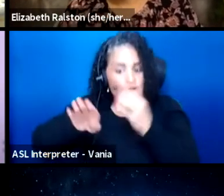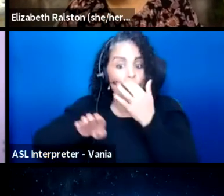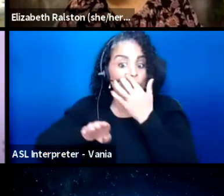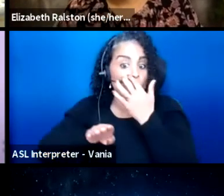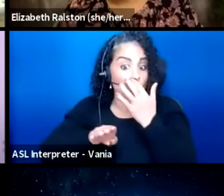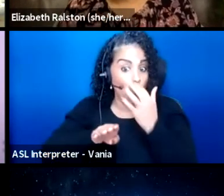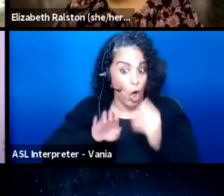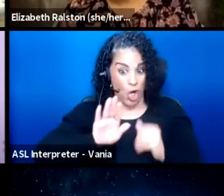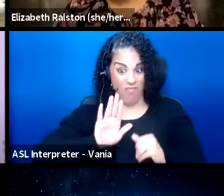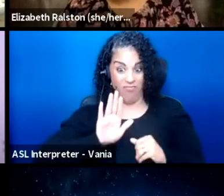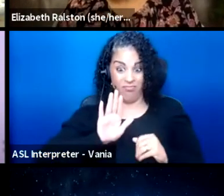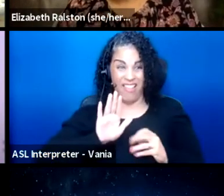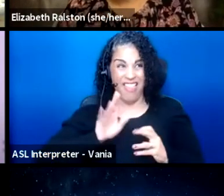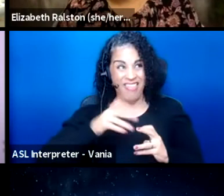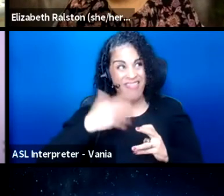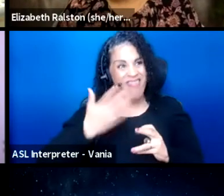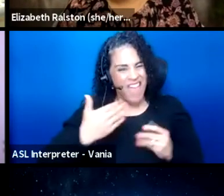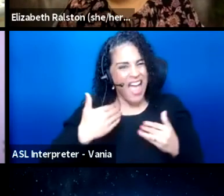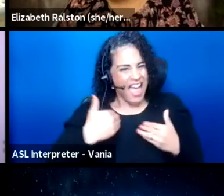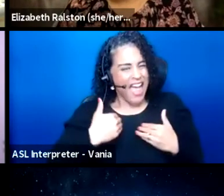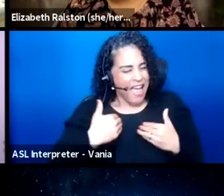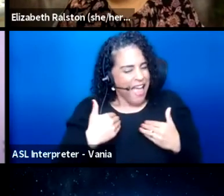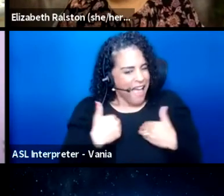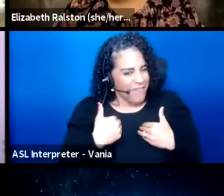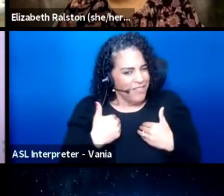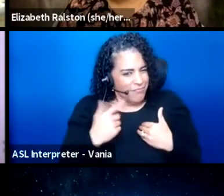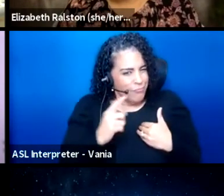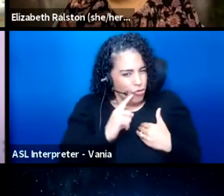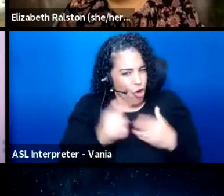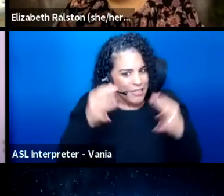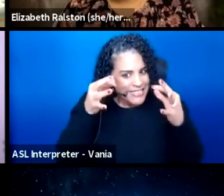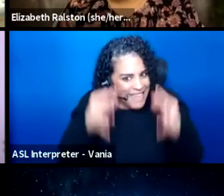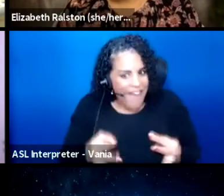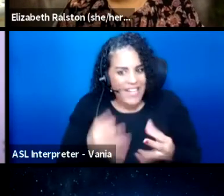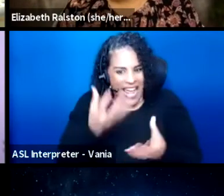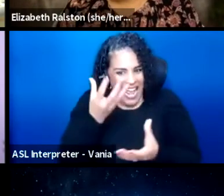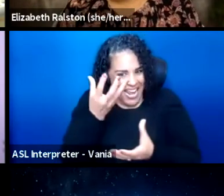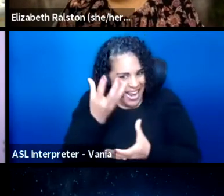there is a definite gap that needs to be fulfilled